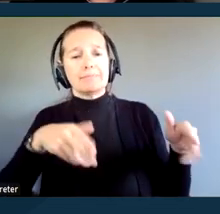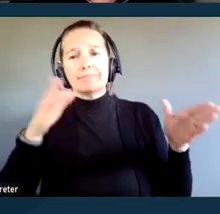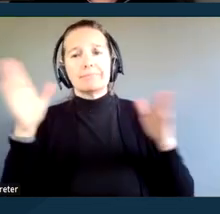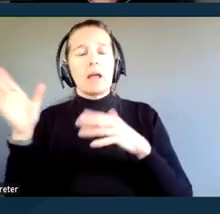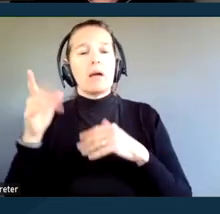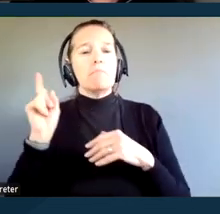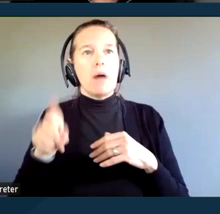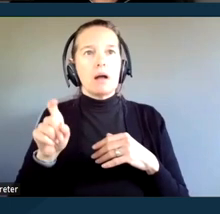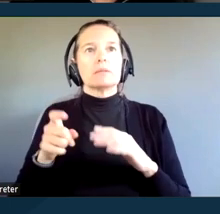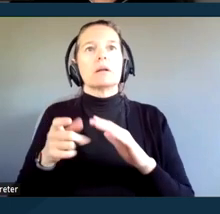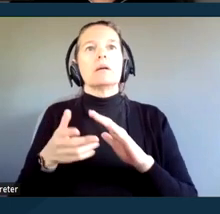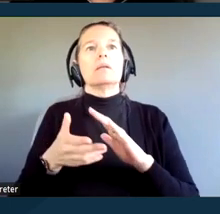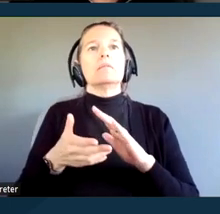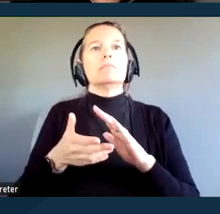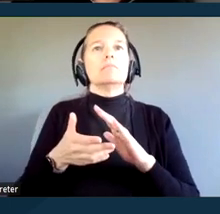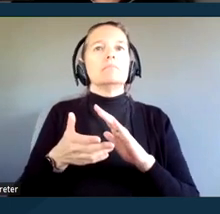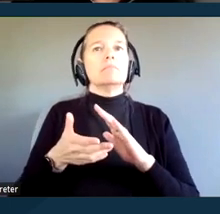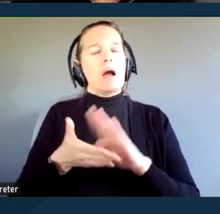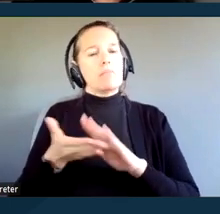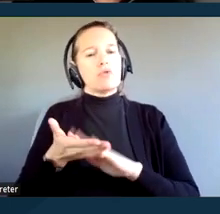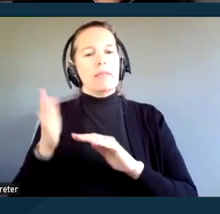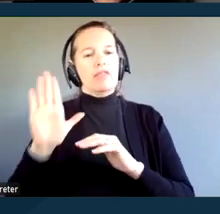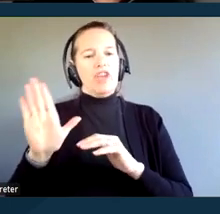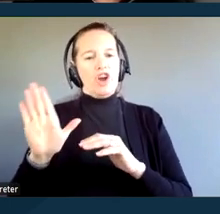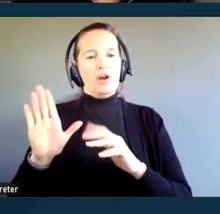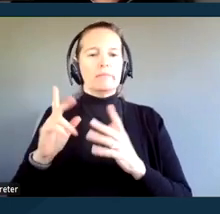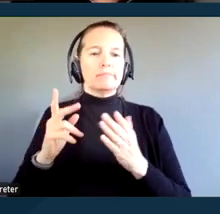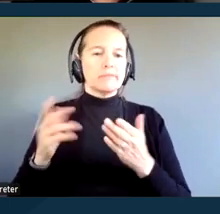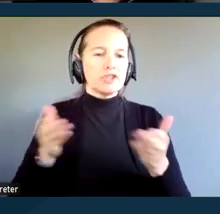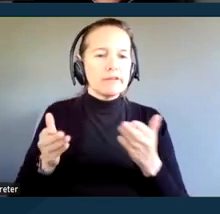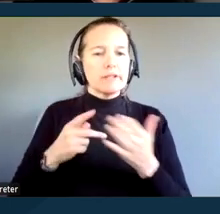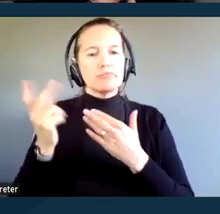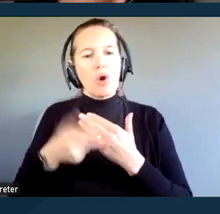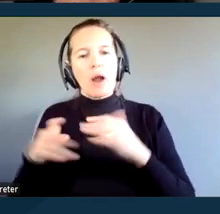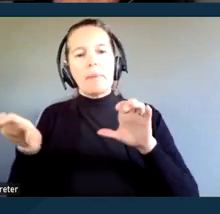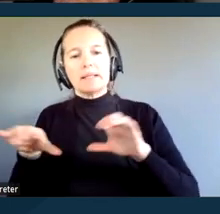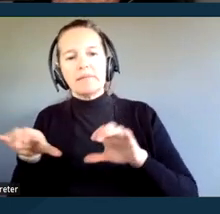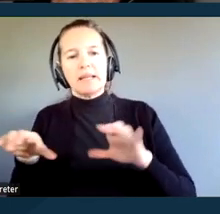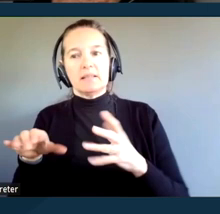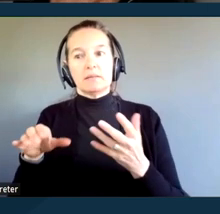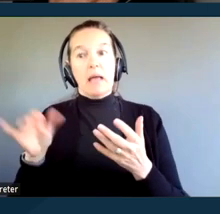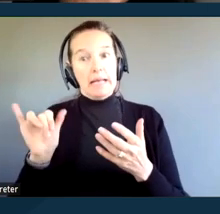and activities so that they are readily accessible to and usable by people with disabilities